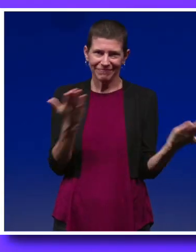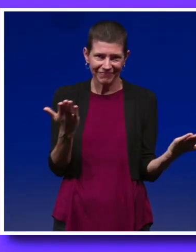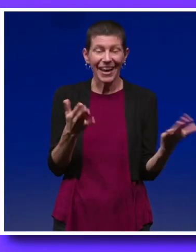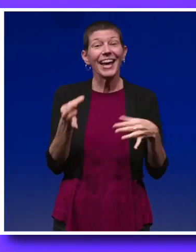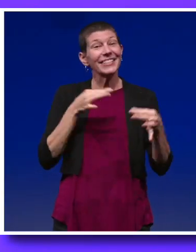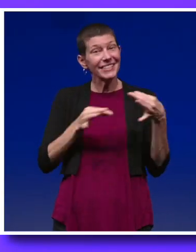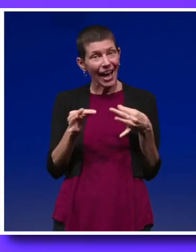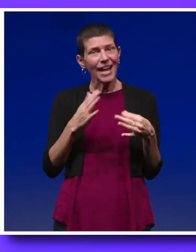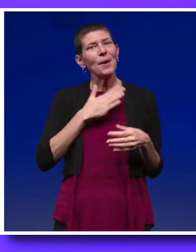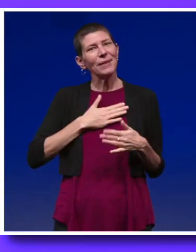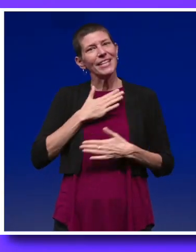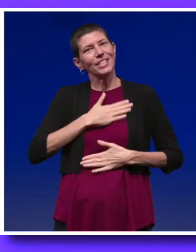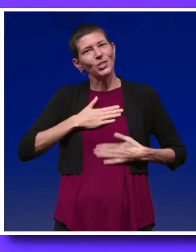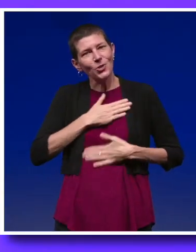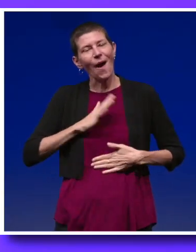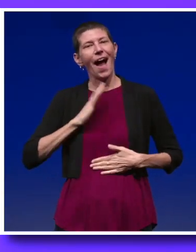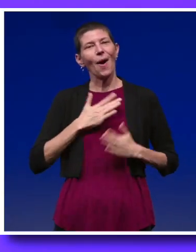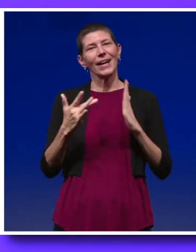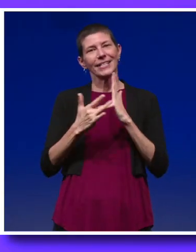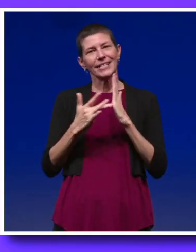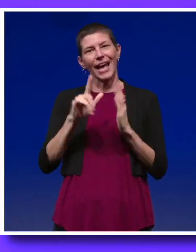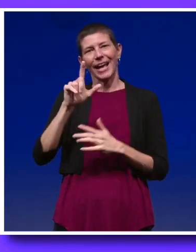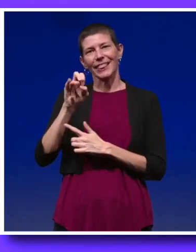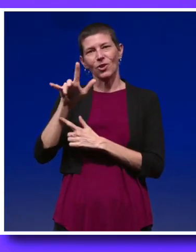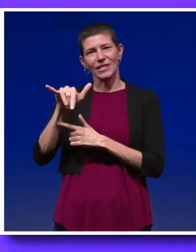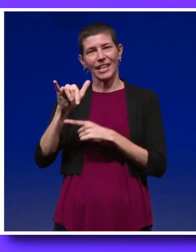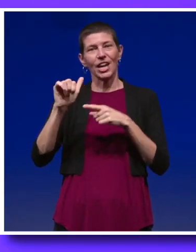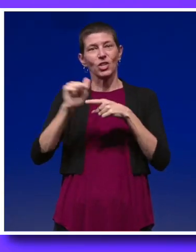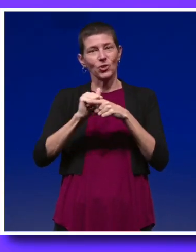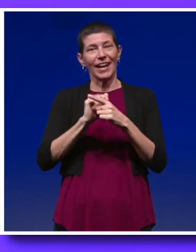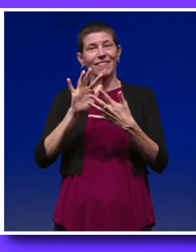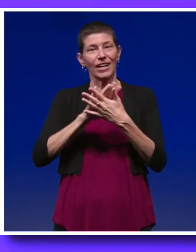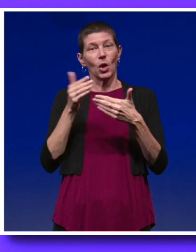please enjoy our tech literacy training video series